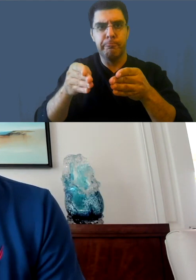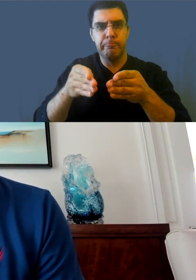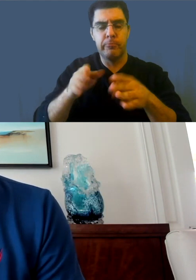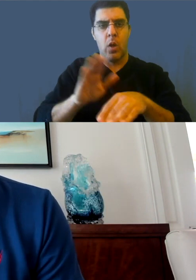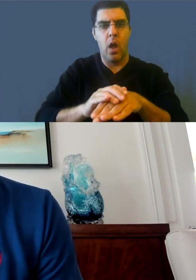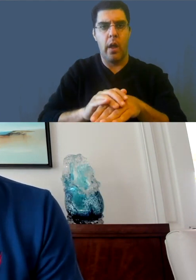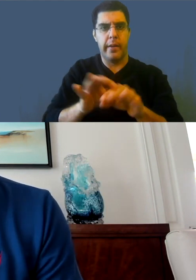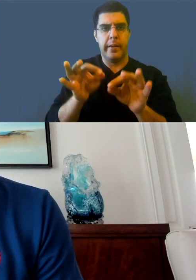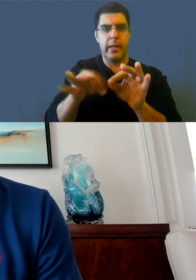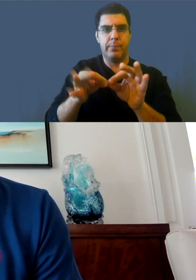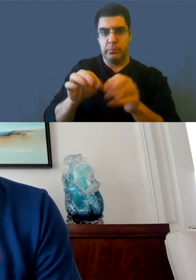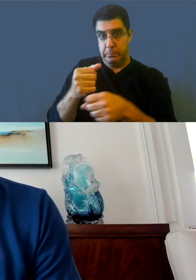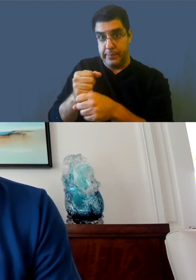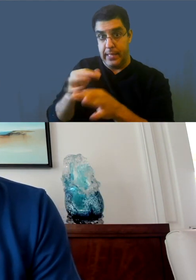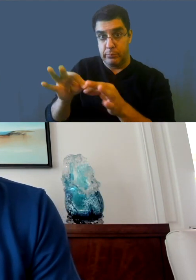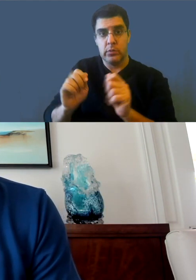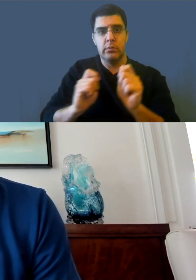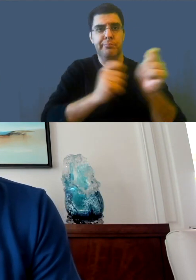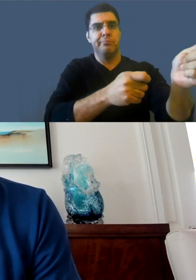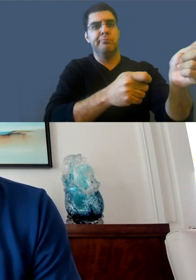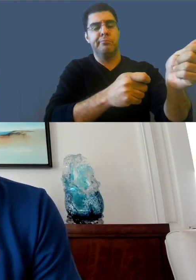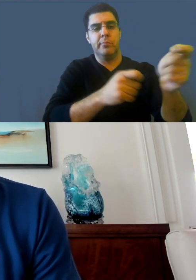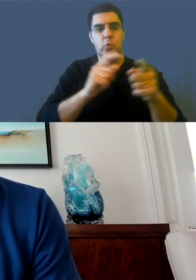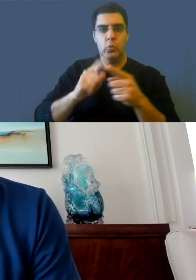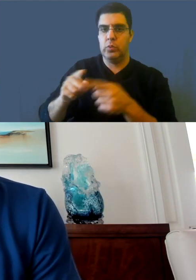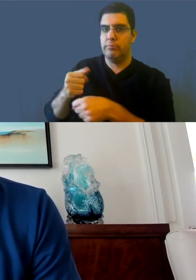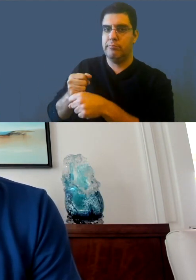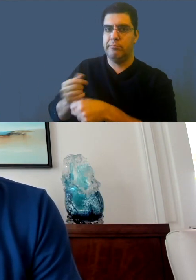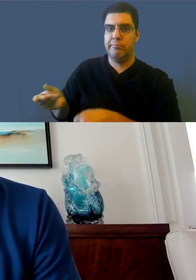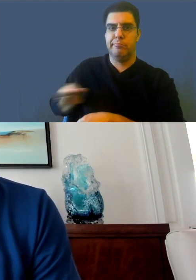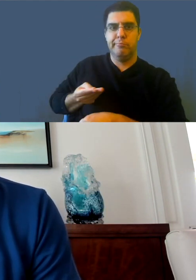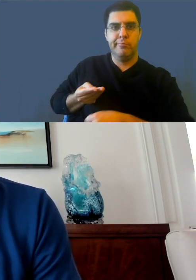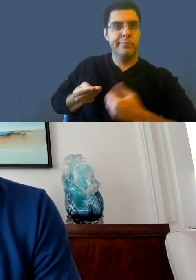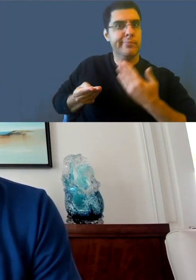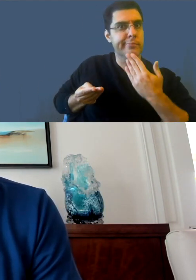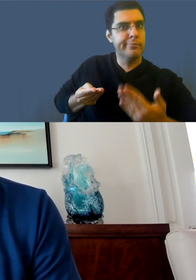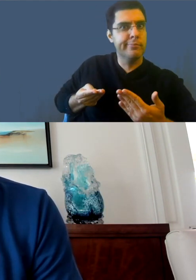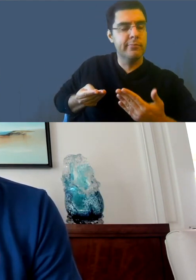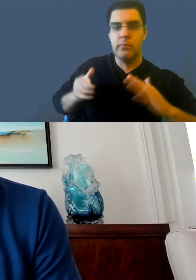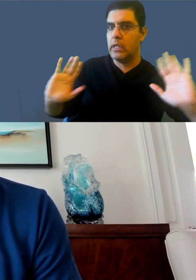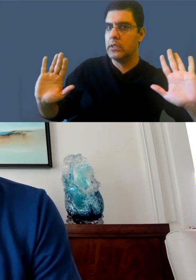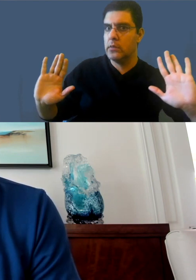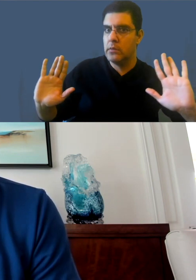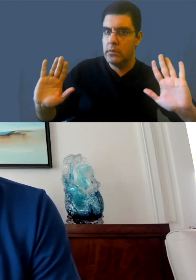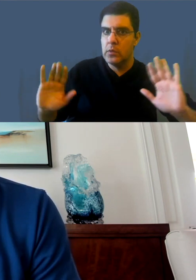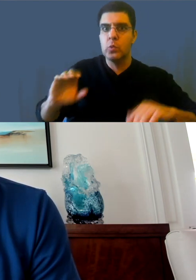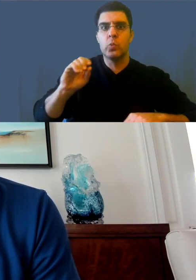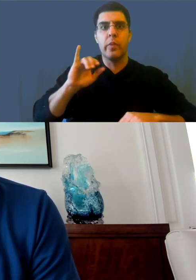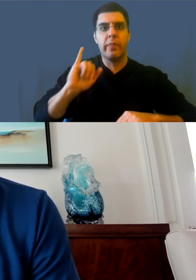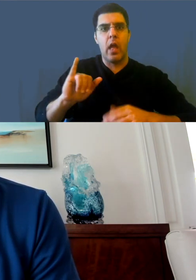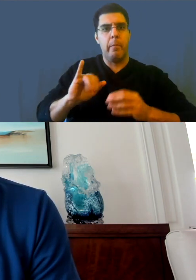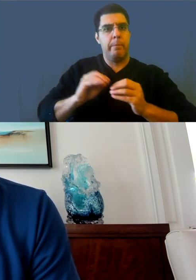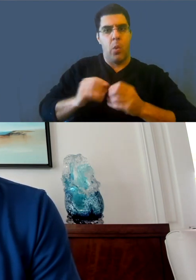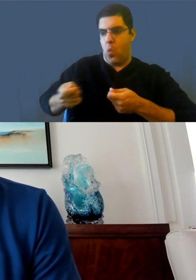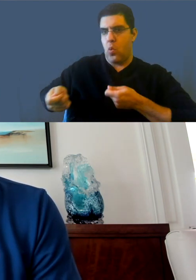And so what that allows the creator to do is basically outsourced captioning, both same language and translated captions